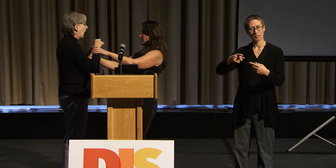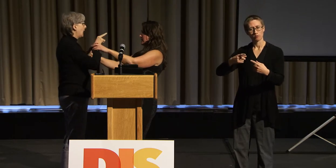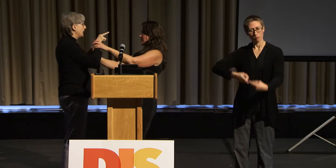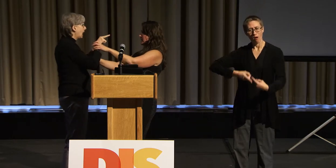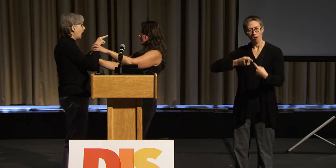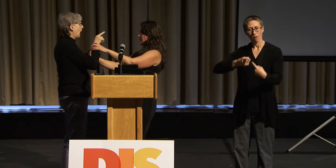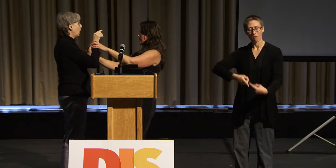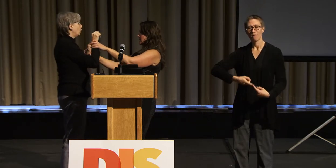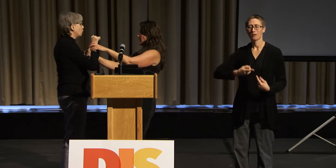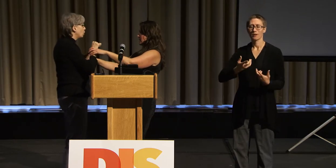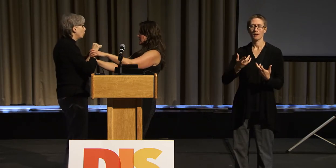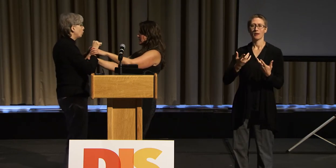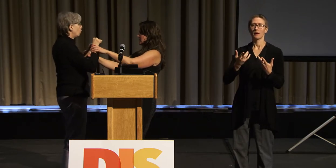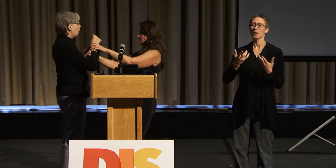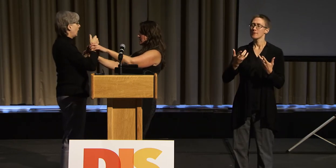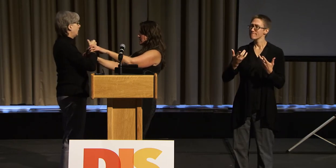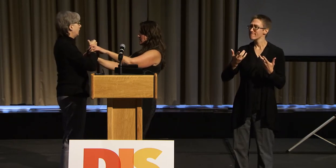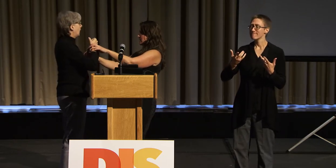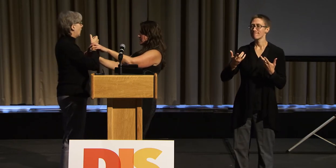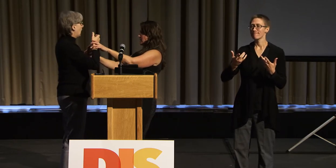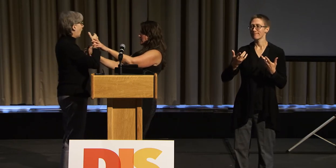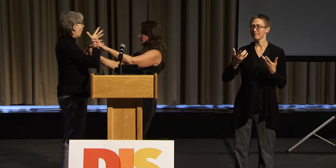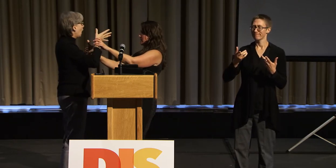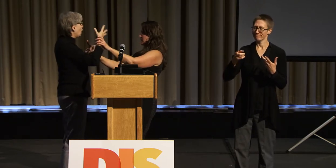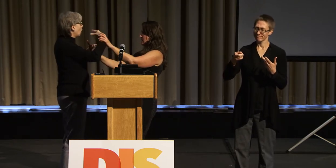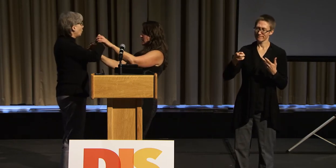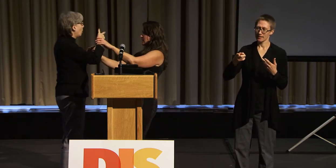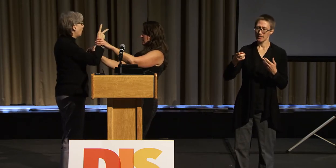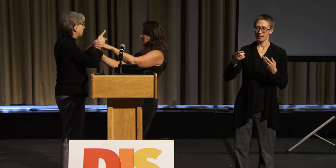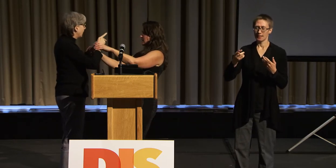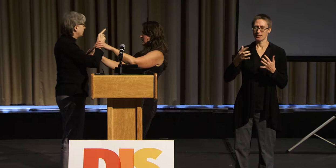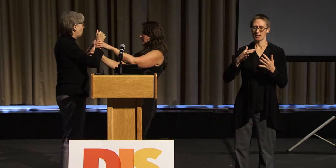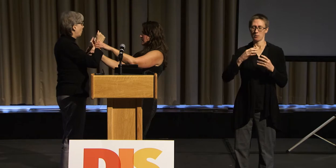How will they be able to dance on the stage?